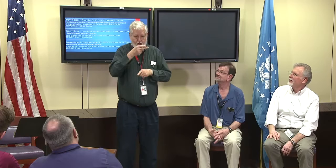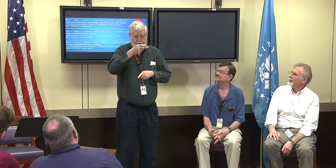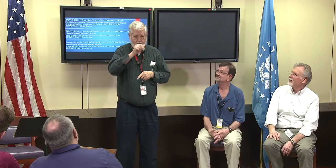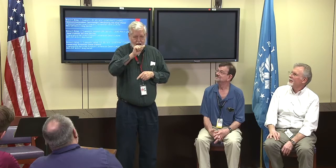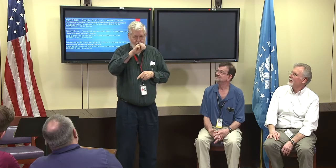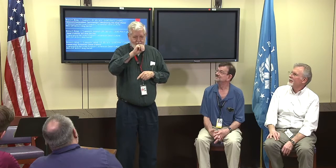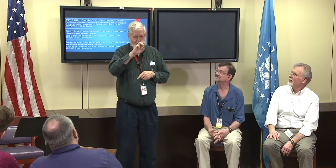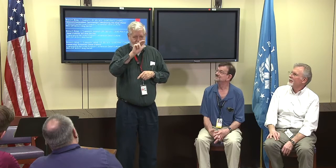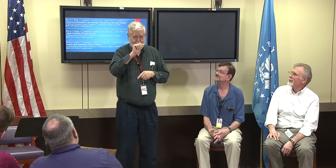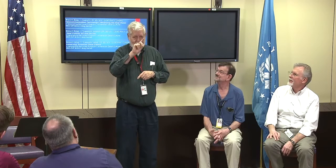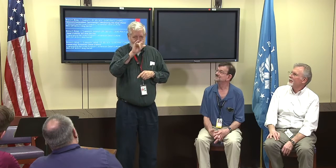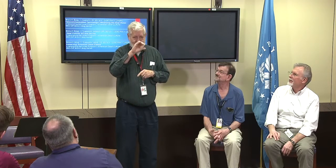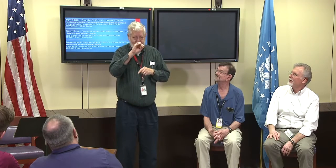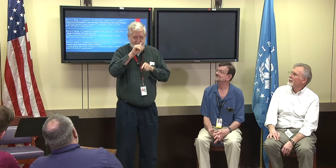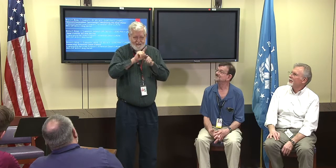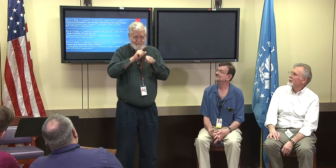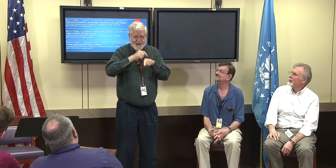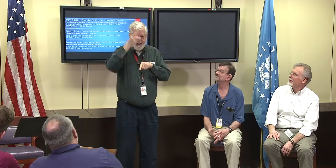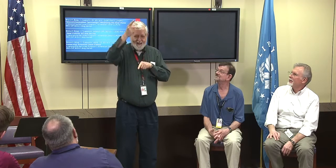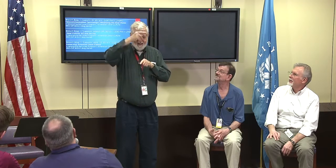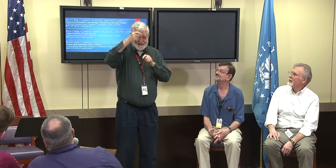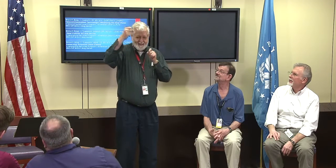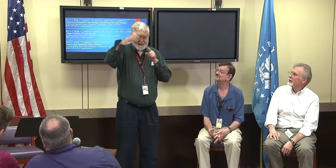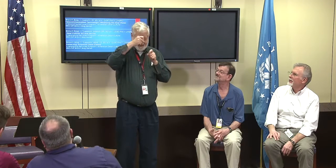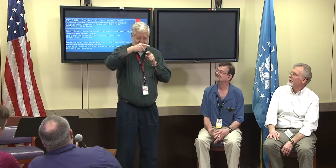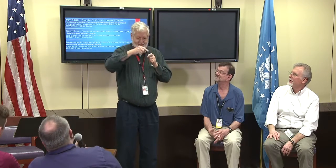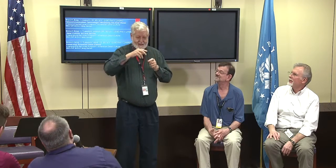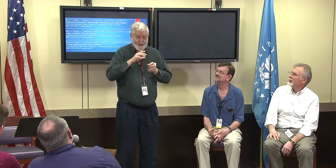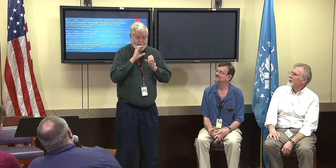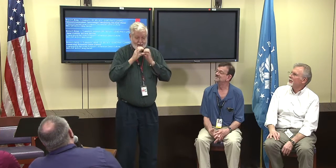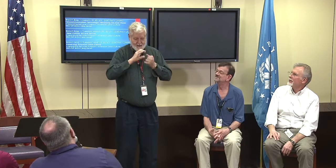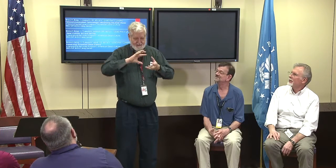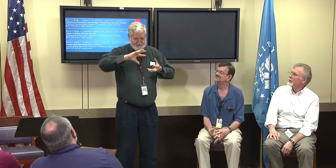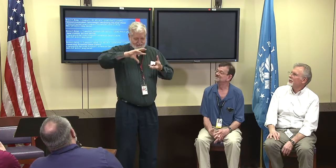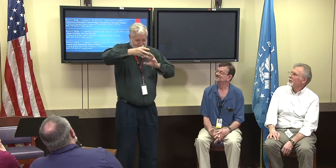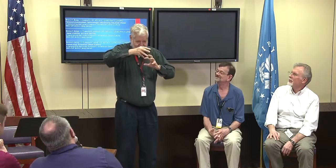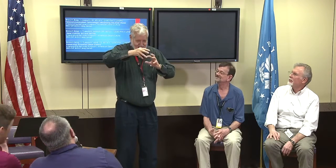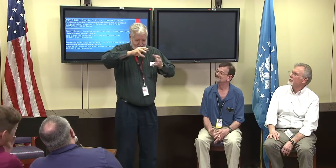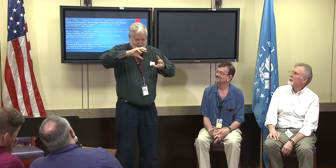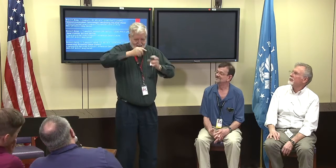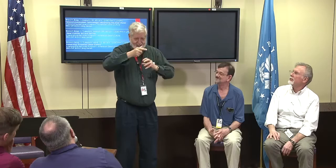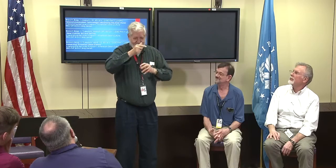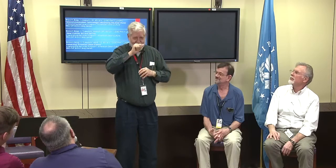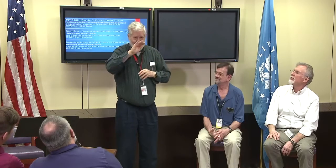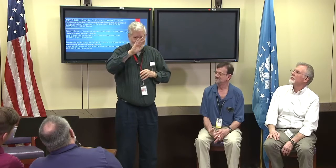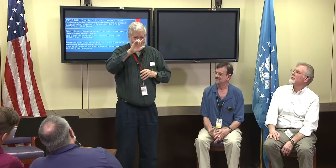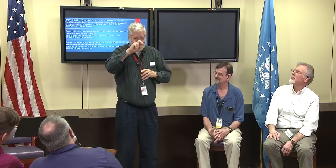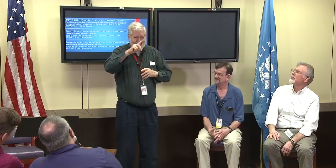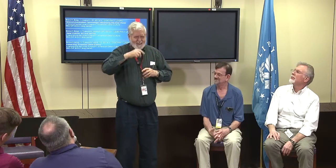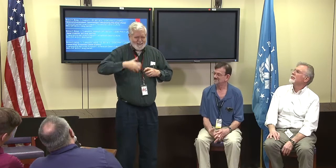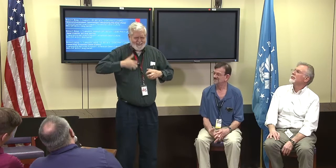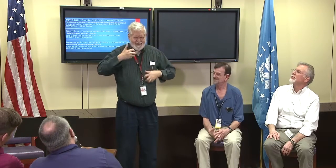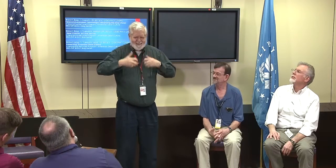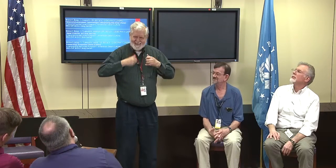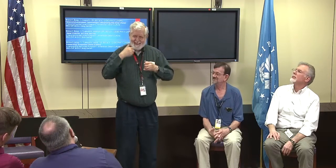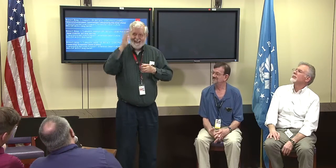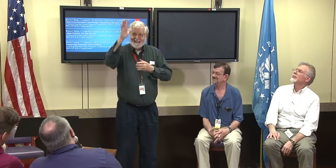on the third floor was using a ham radio that was kind